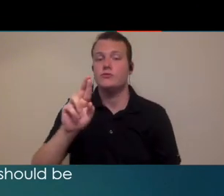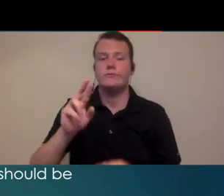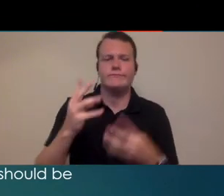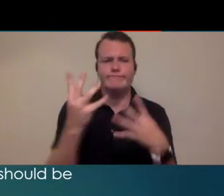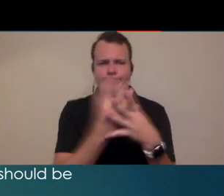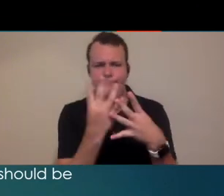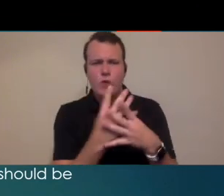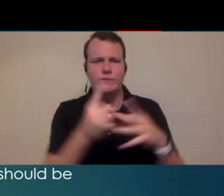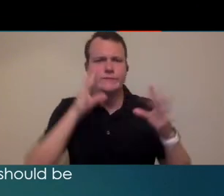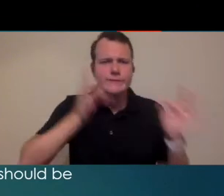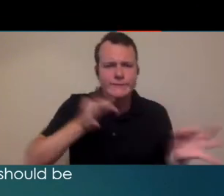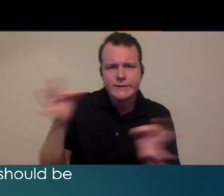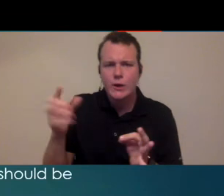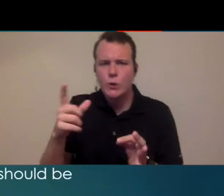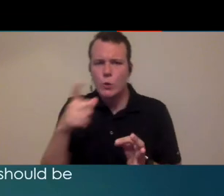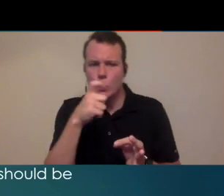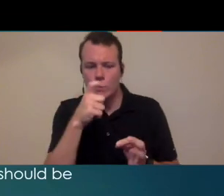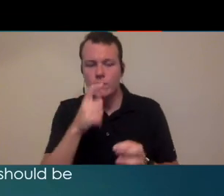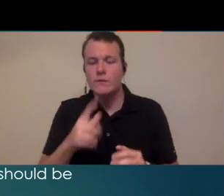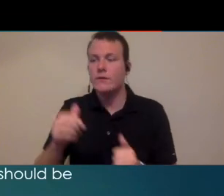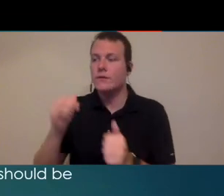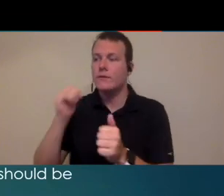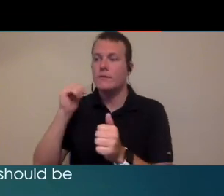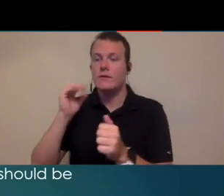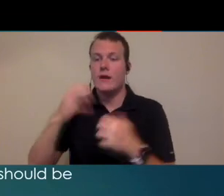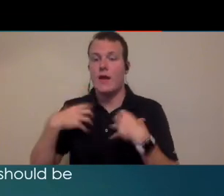are being triaged by our providers we're making sure that they've passed health